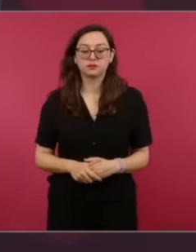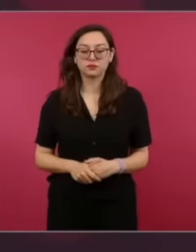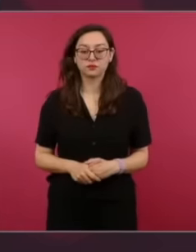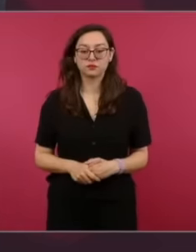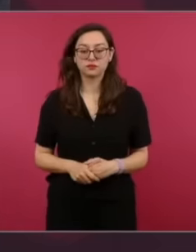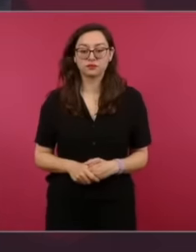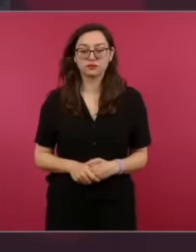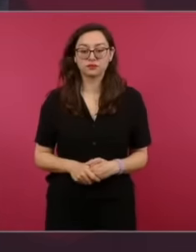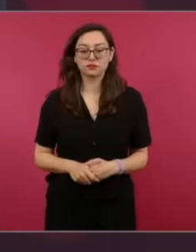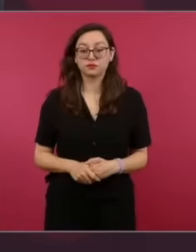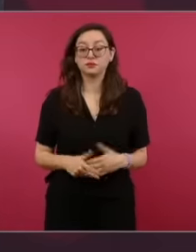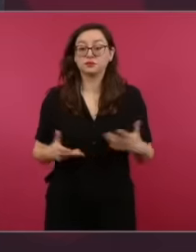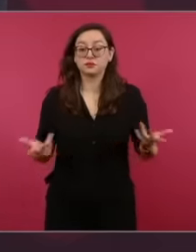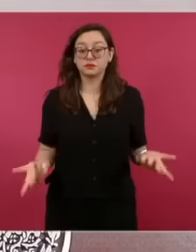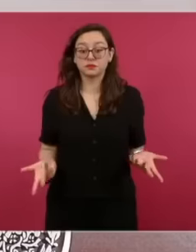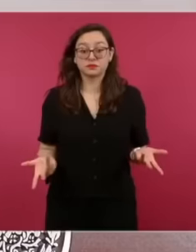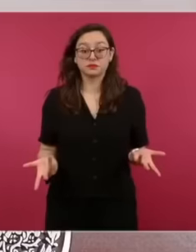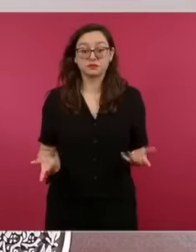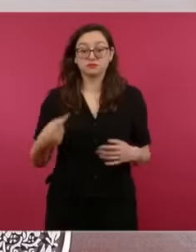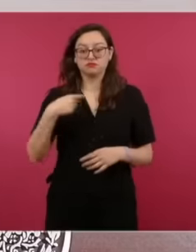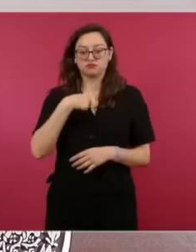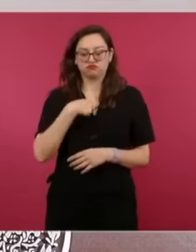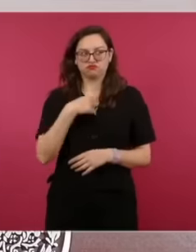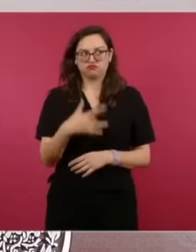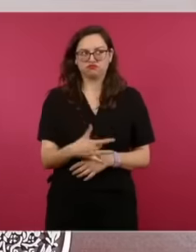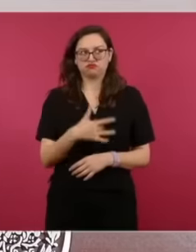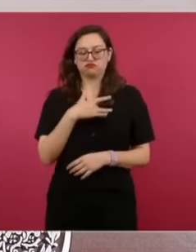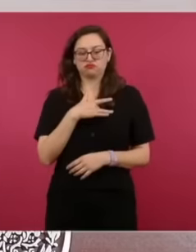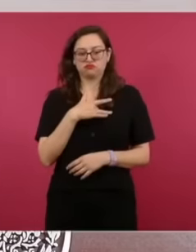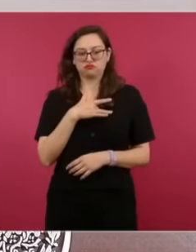that the end justifies the means, I do believe that in